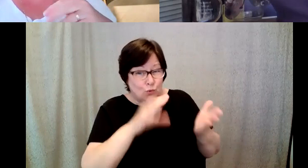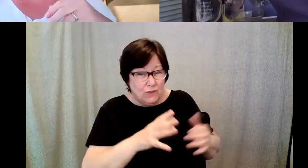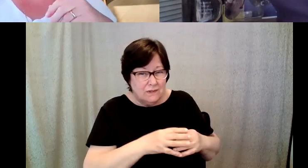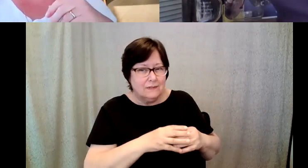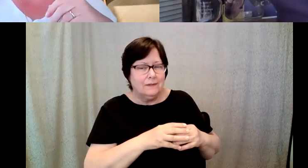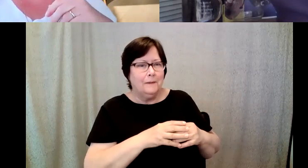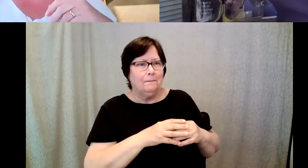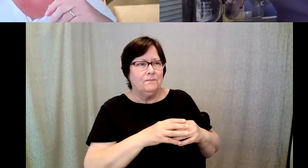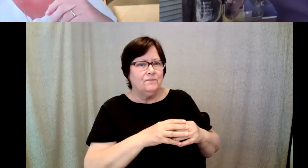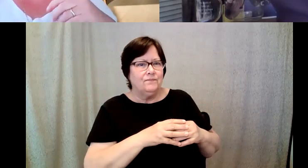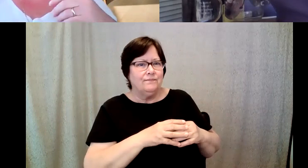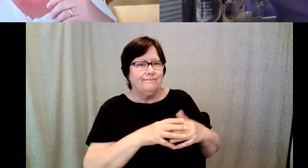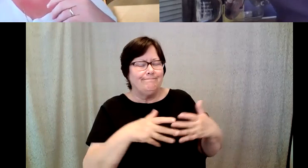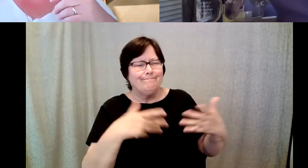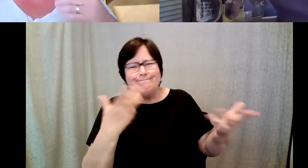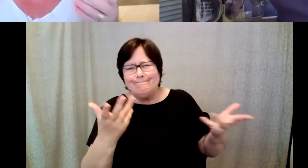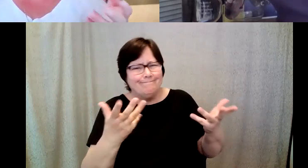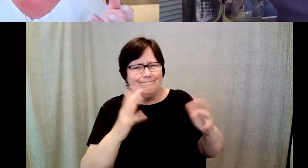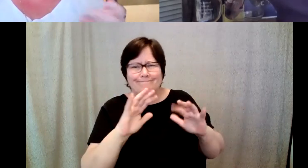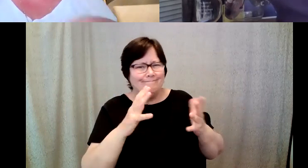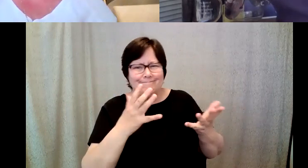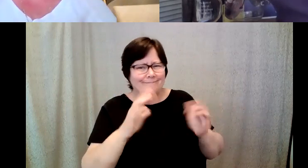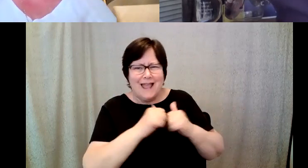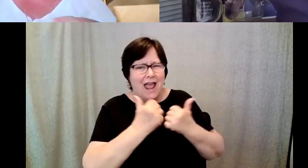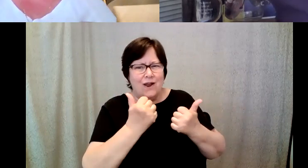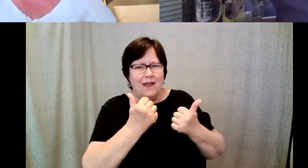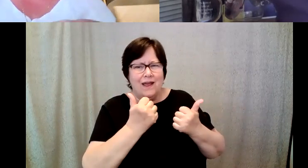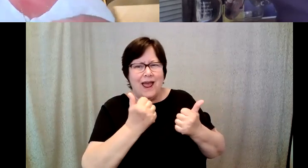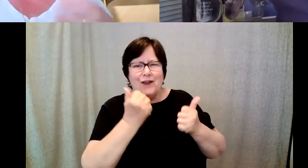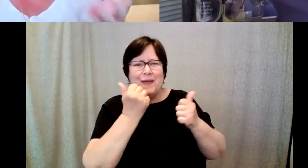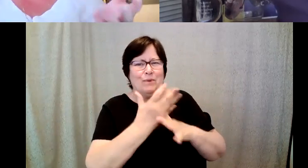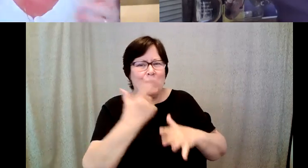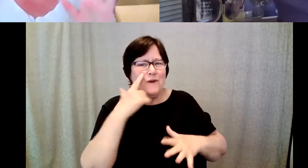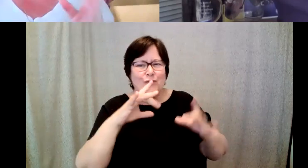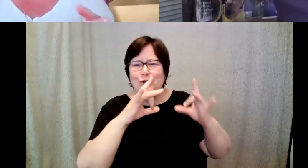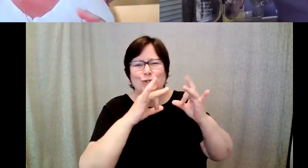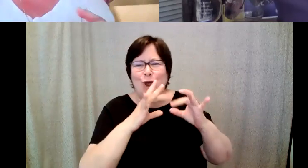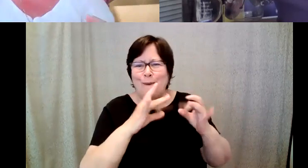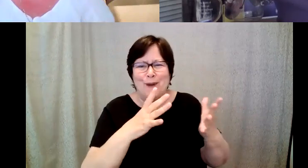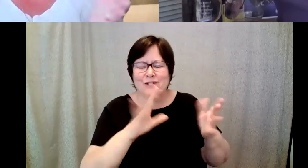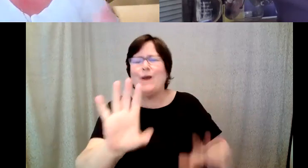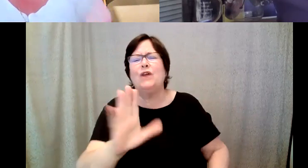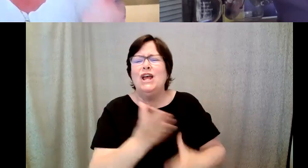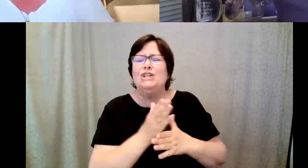Kelly Redder: Prepare prepare you for your Starbucks career or would you please share a little bit about your transition?